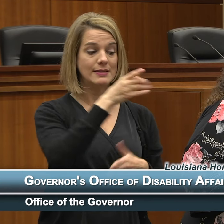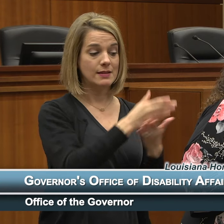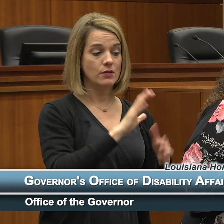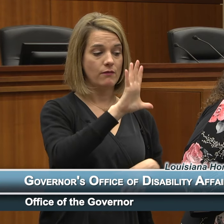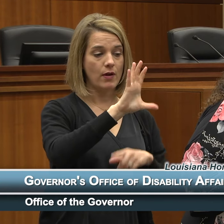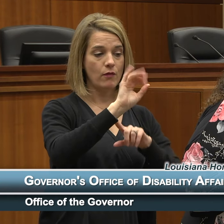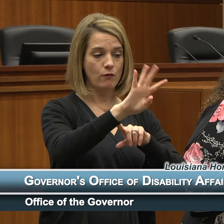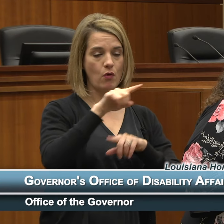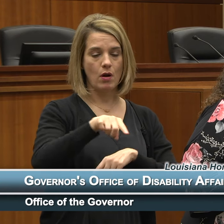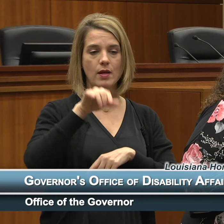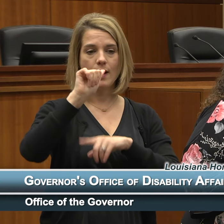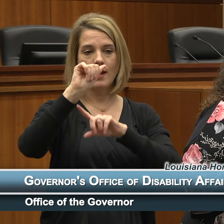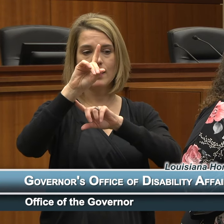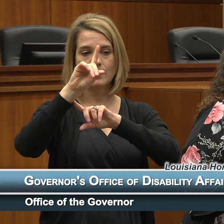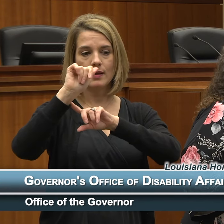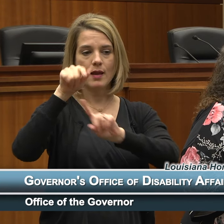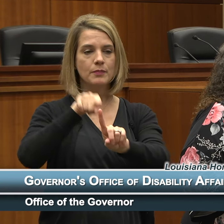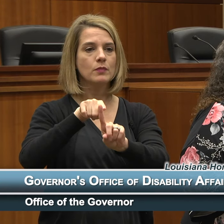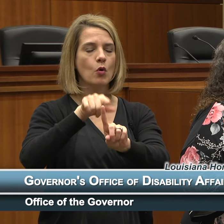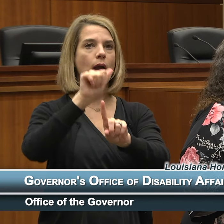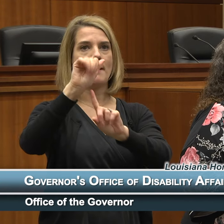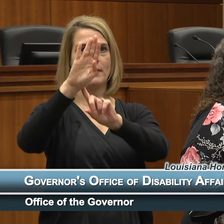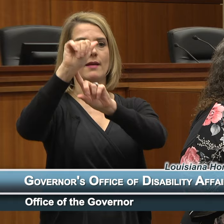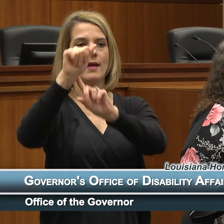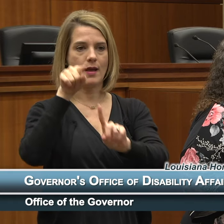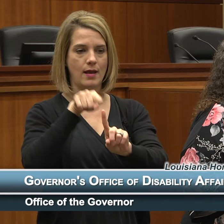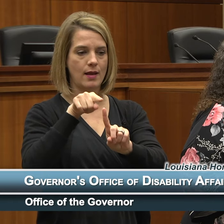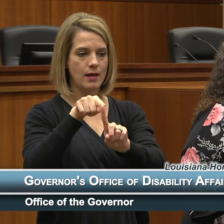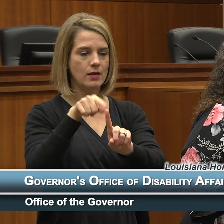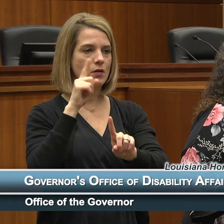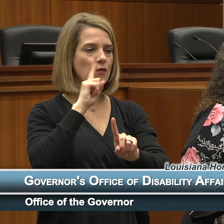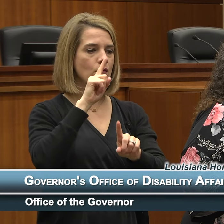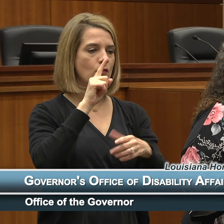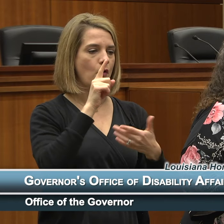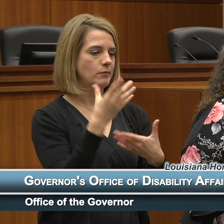Act required compliance with all programs services and activities. That